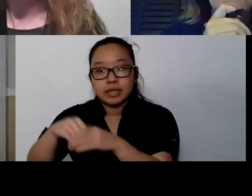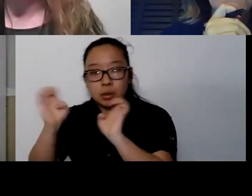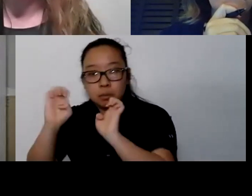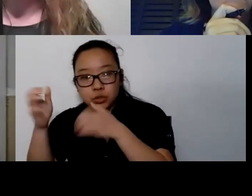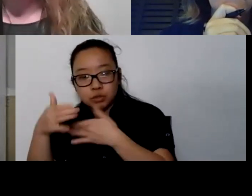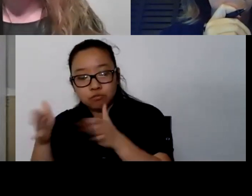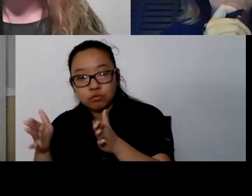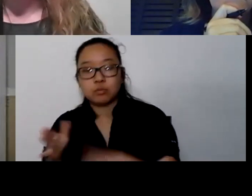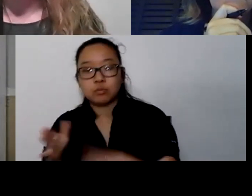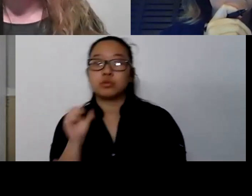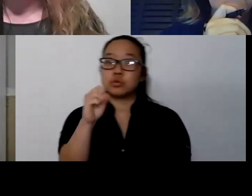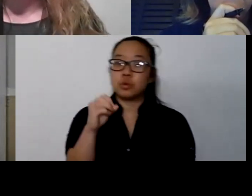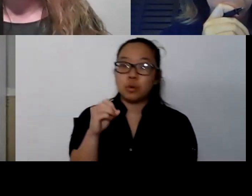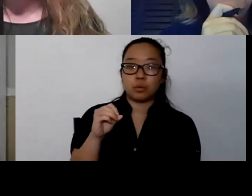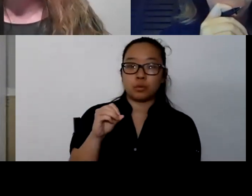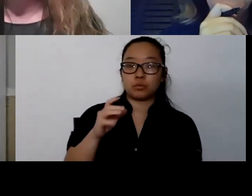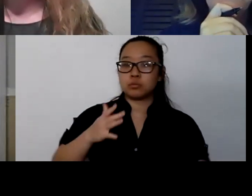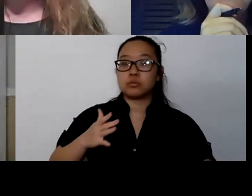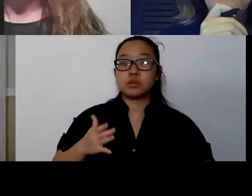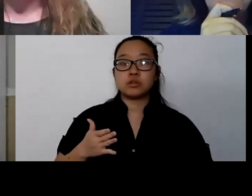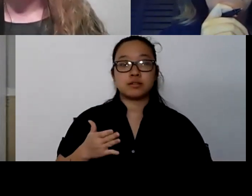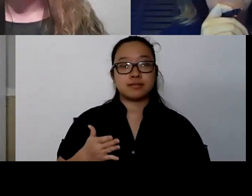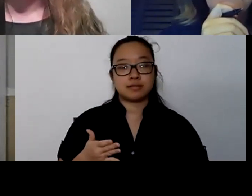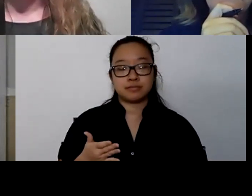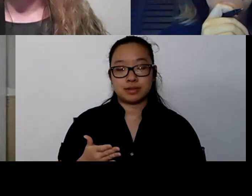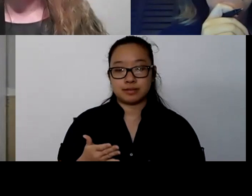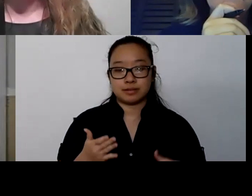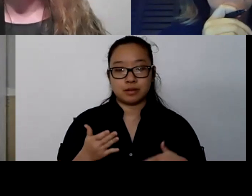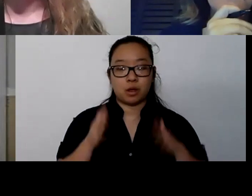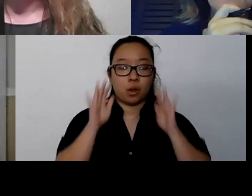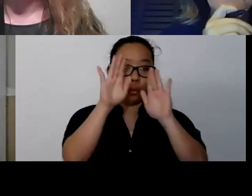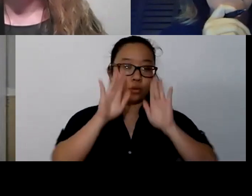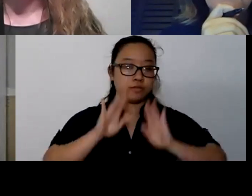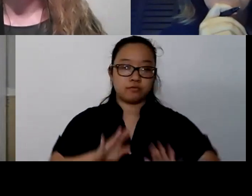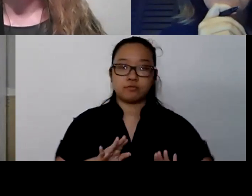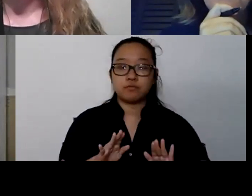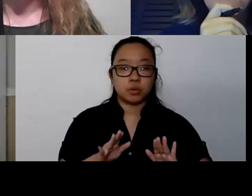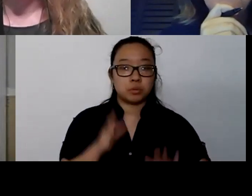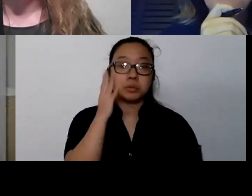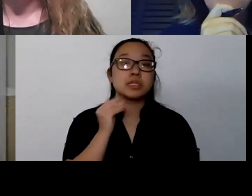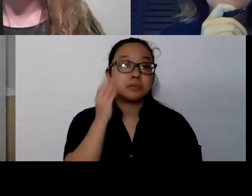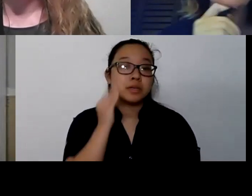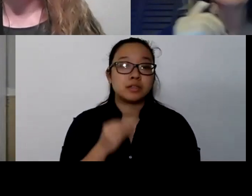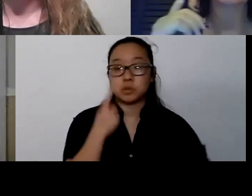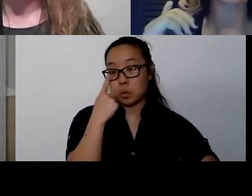So that's been actually a wonderful. We're a year in as far as that service goes.